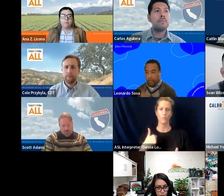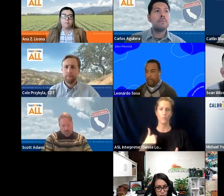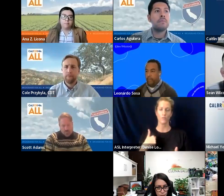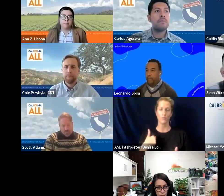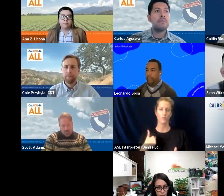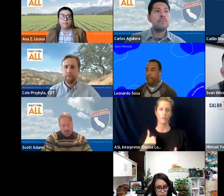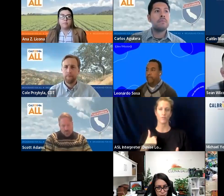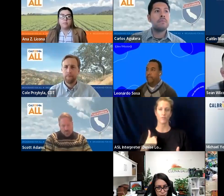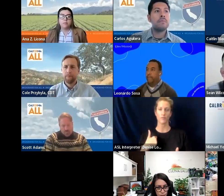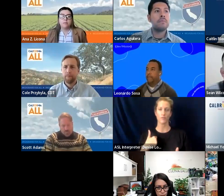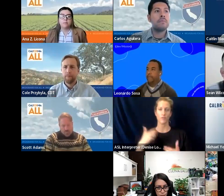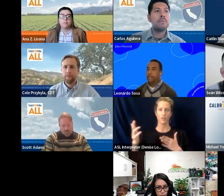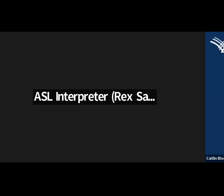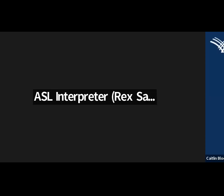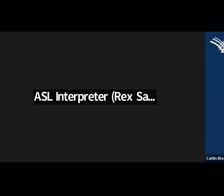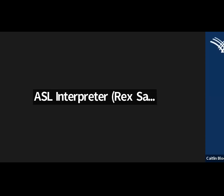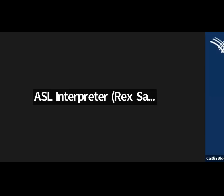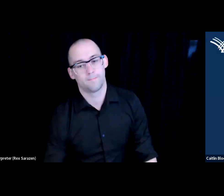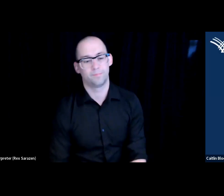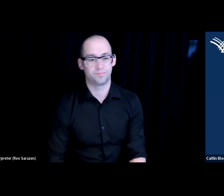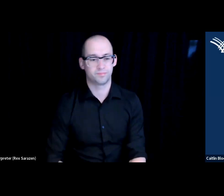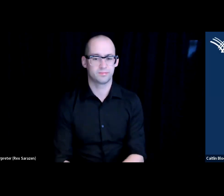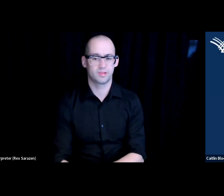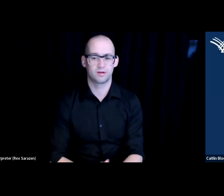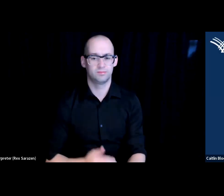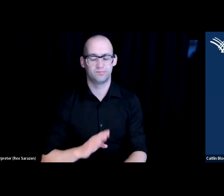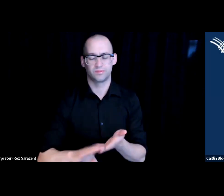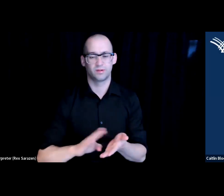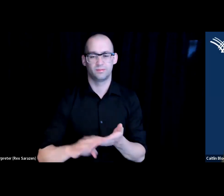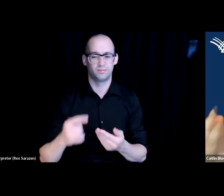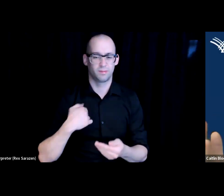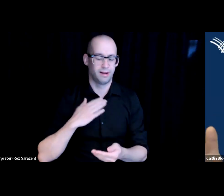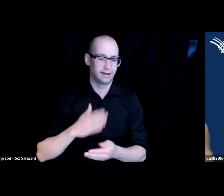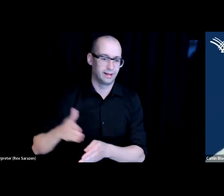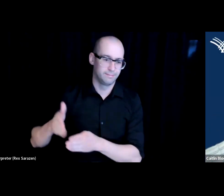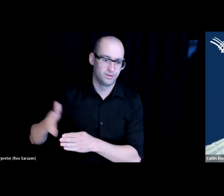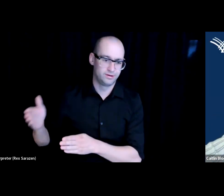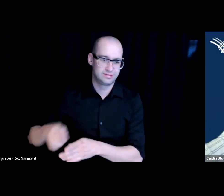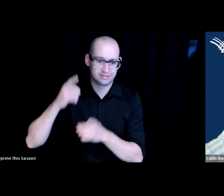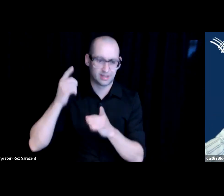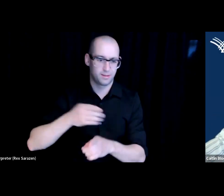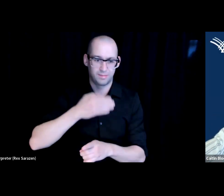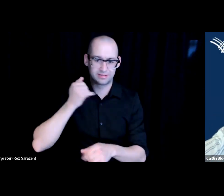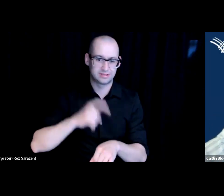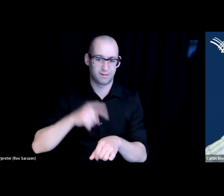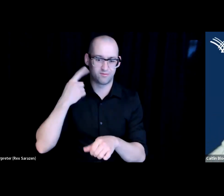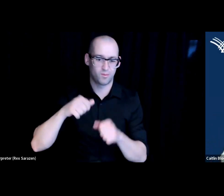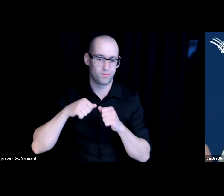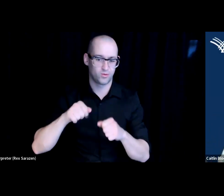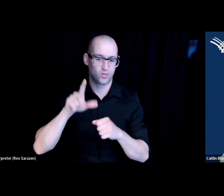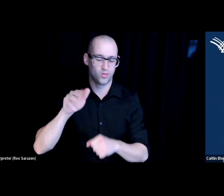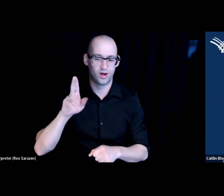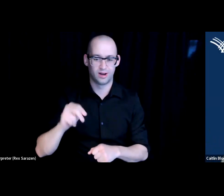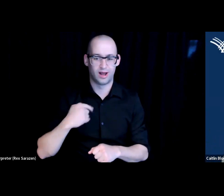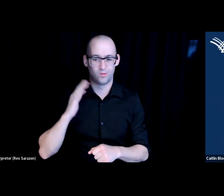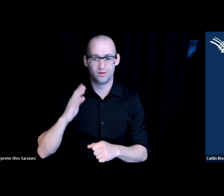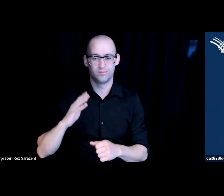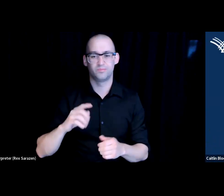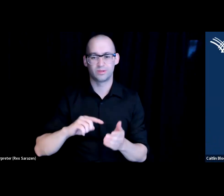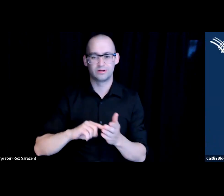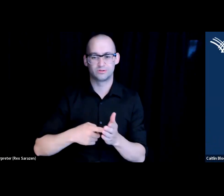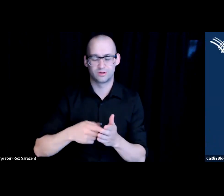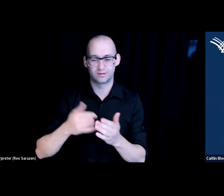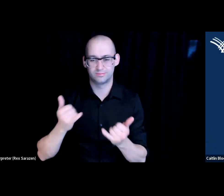inclusion, resources.